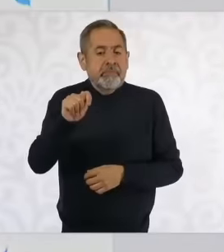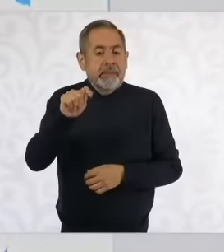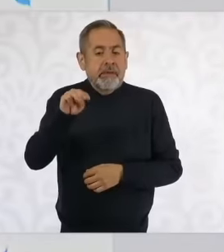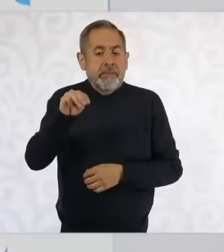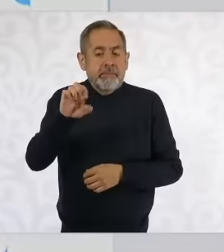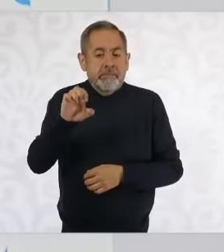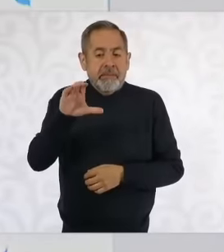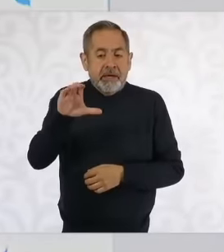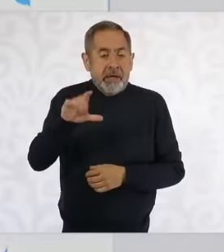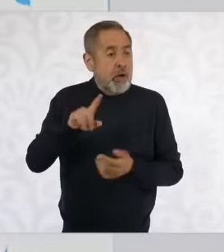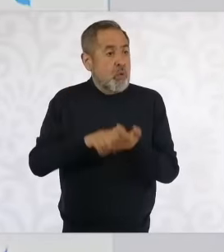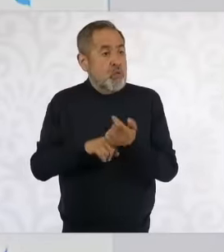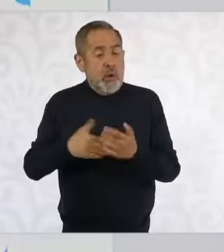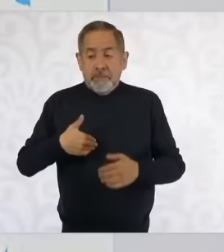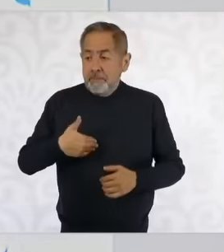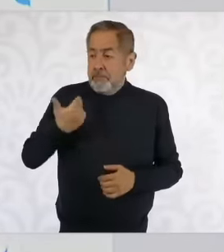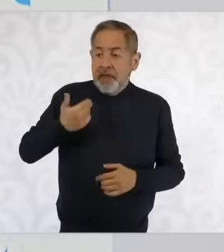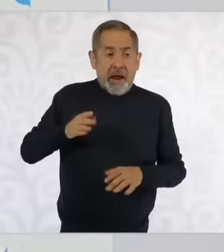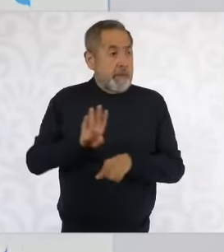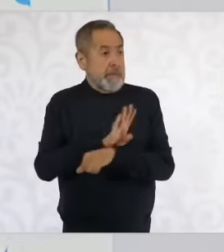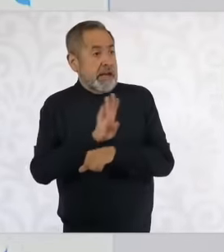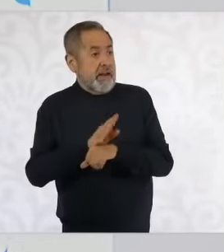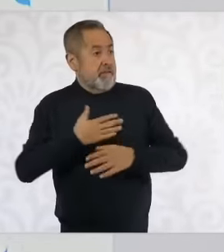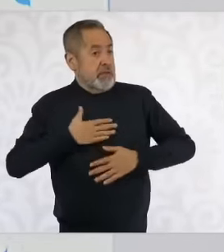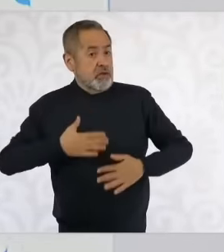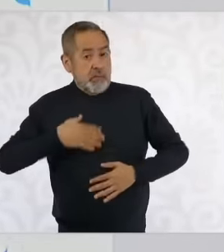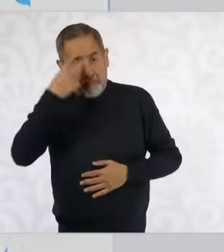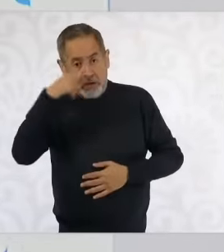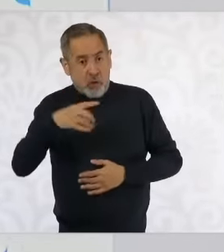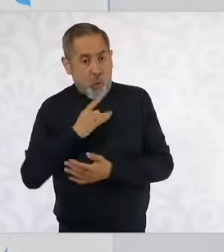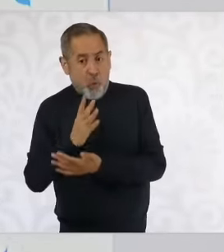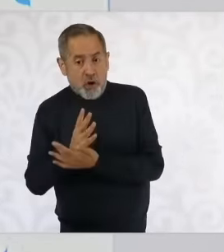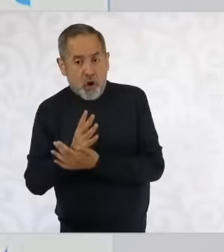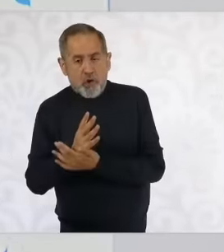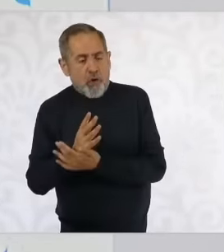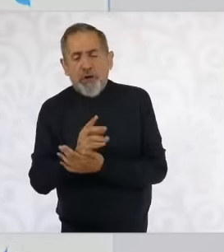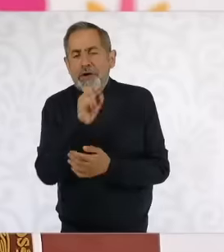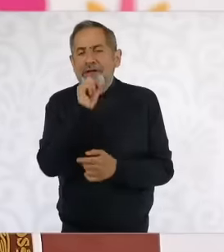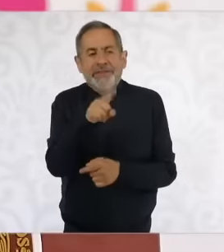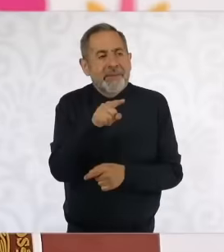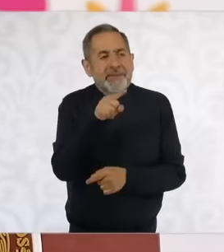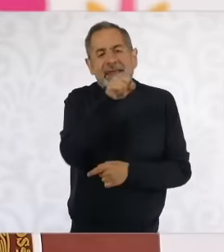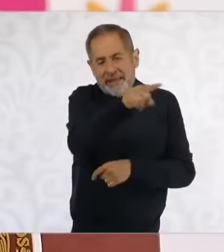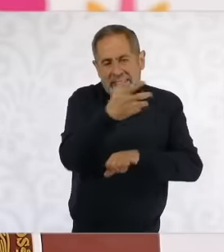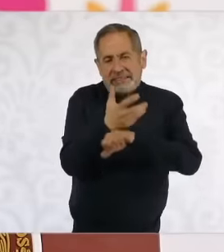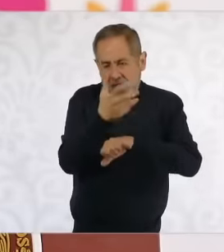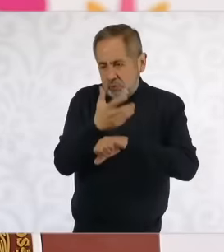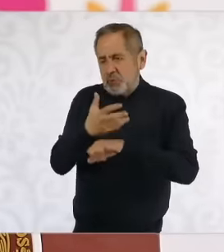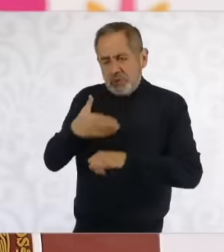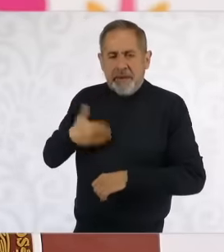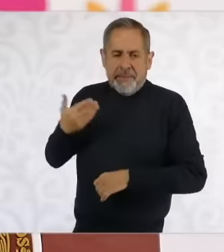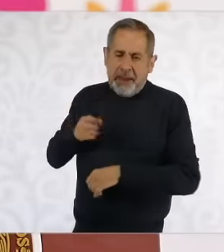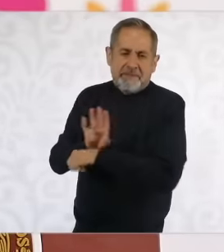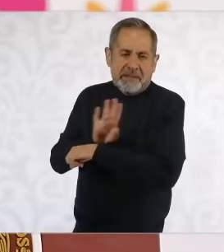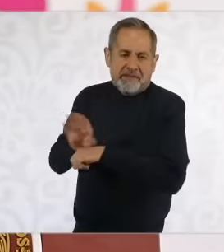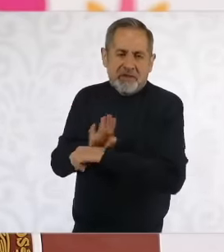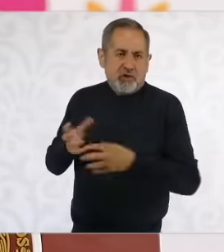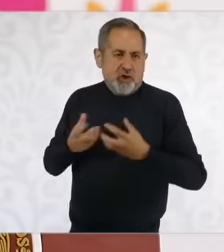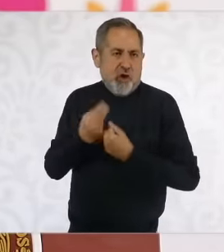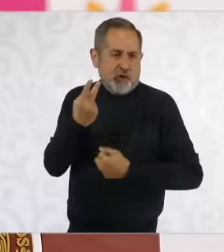benefits Mexico but also benefits the United States in a very important way. That was the